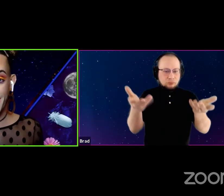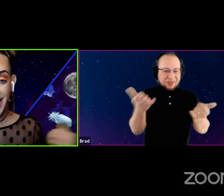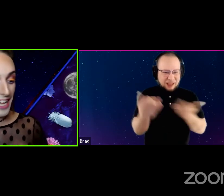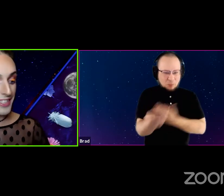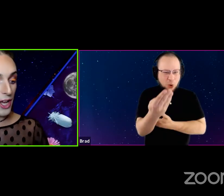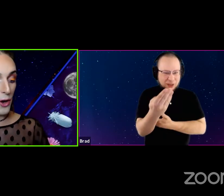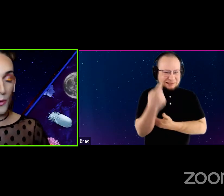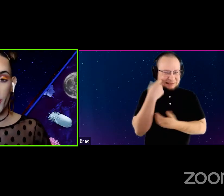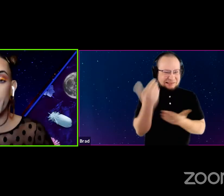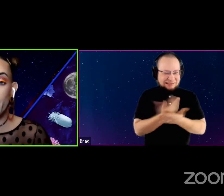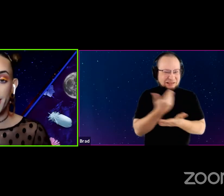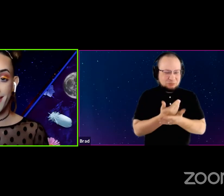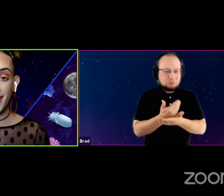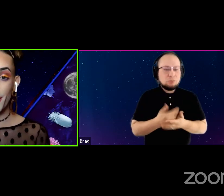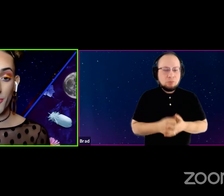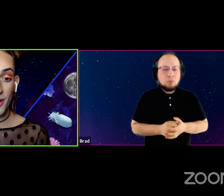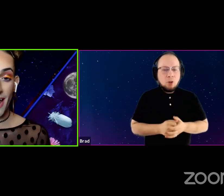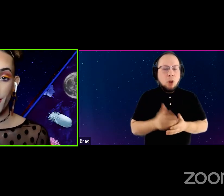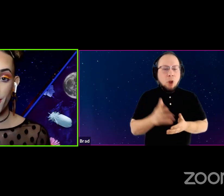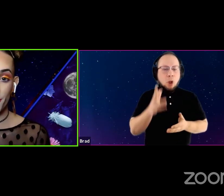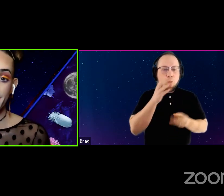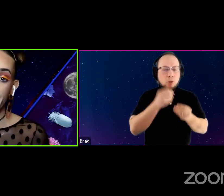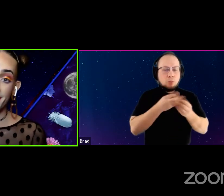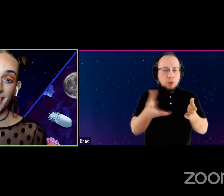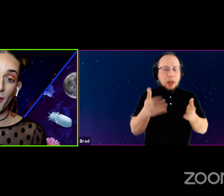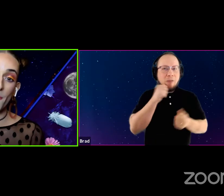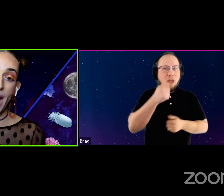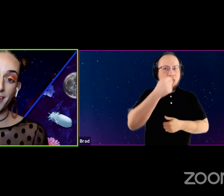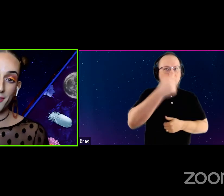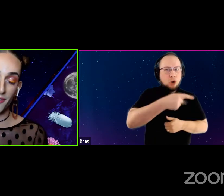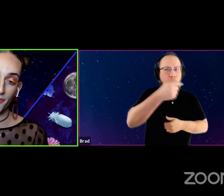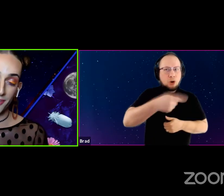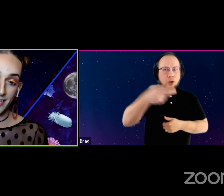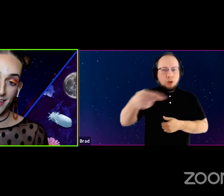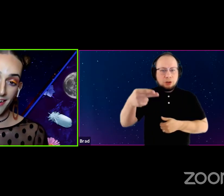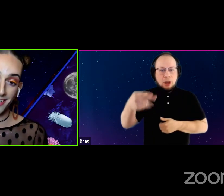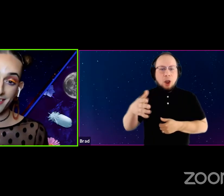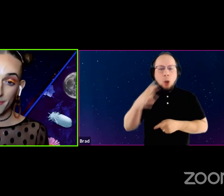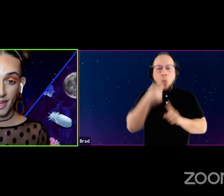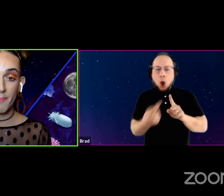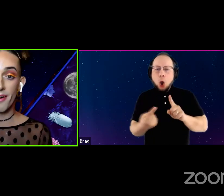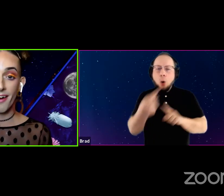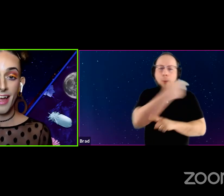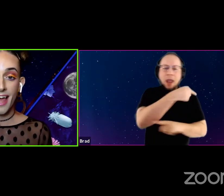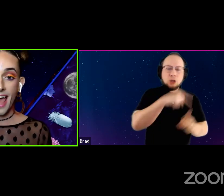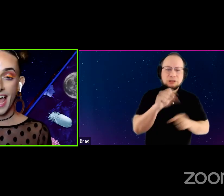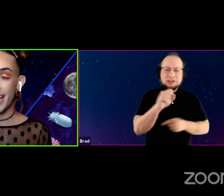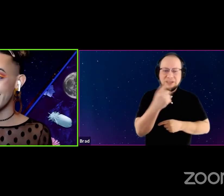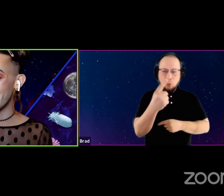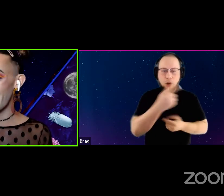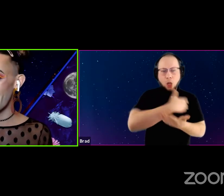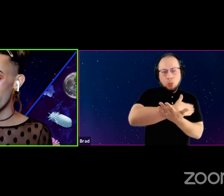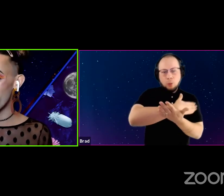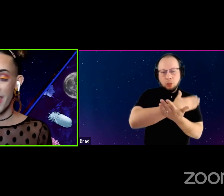So we're going to be releasing a new one every Thursday. They go back to our first season in September and yeah